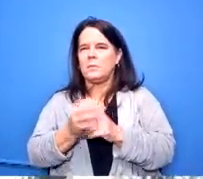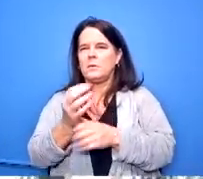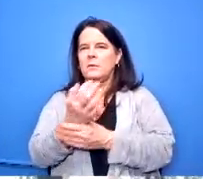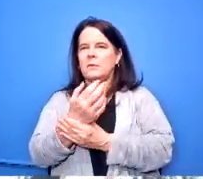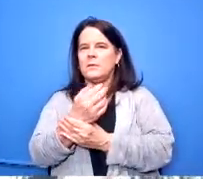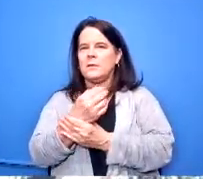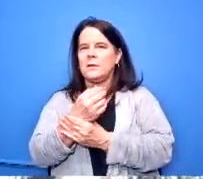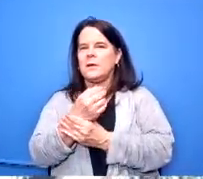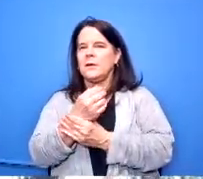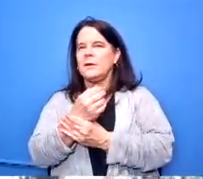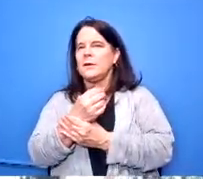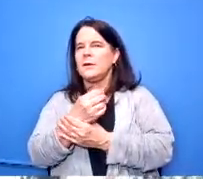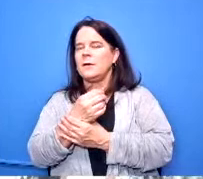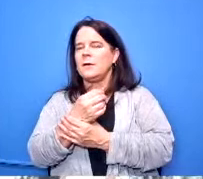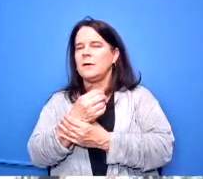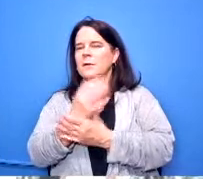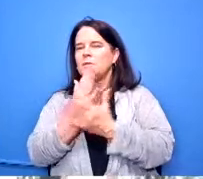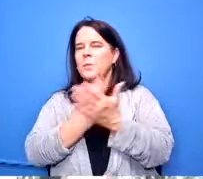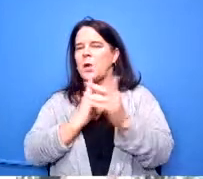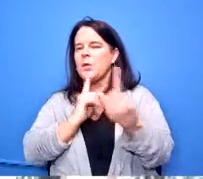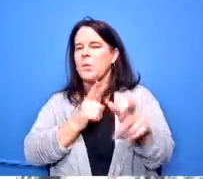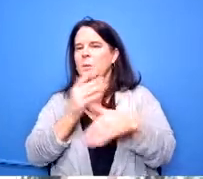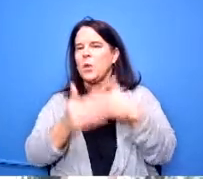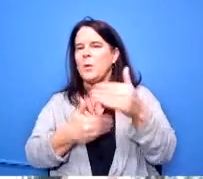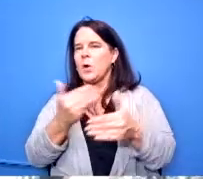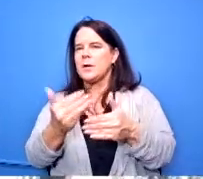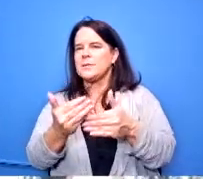so part of the reporting process is they have to provide a commercial useful function